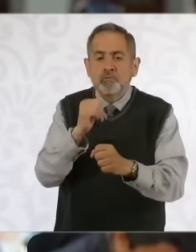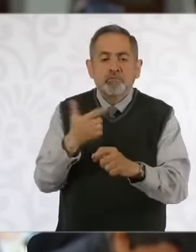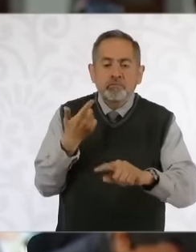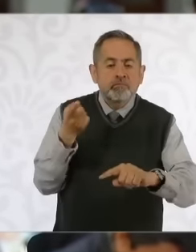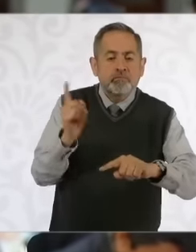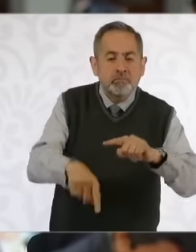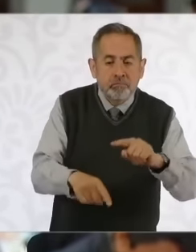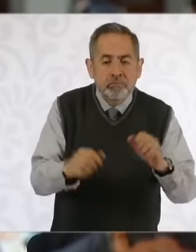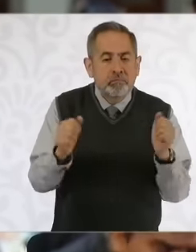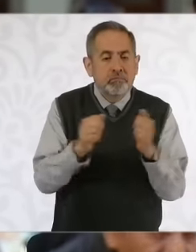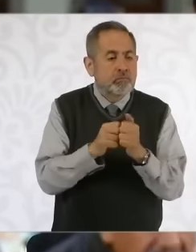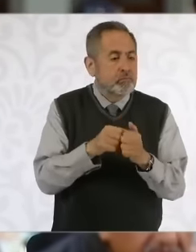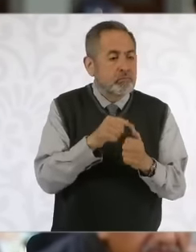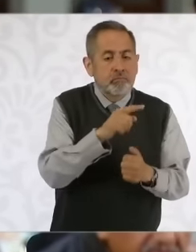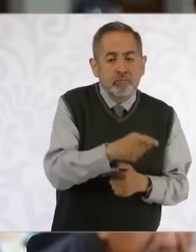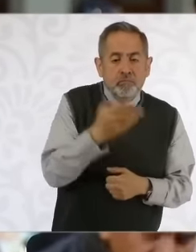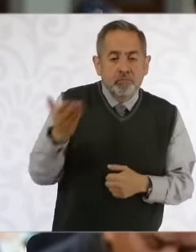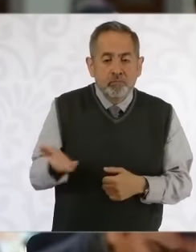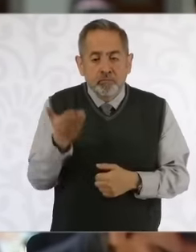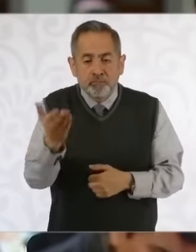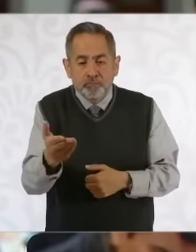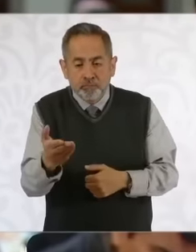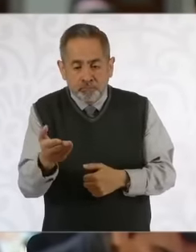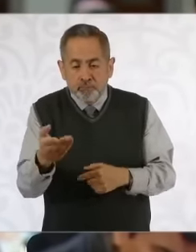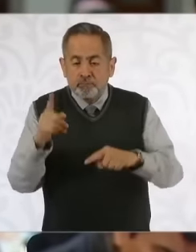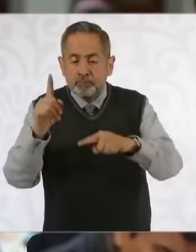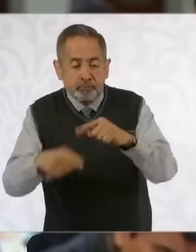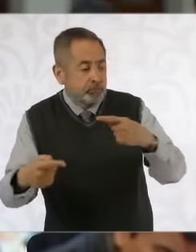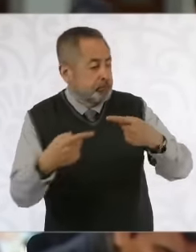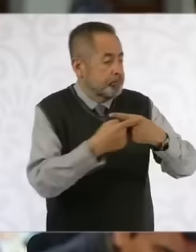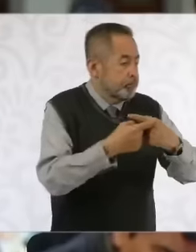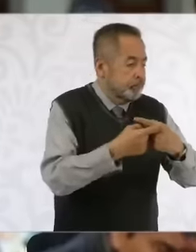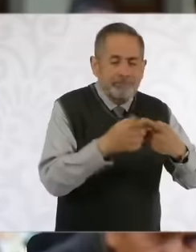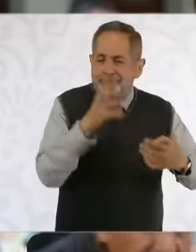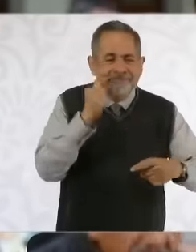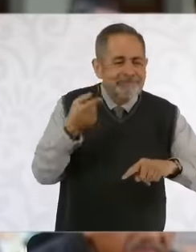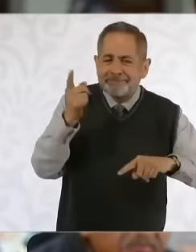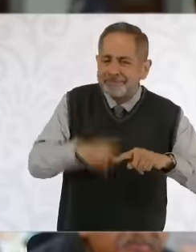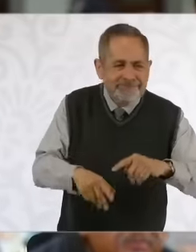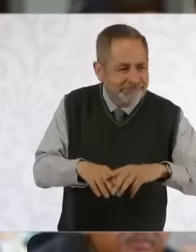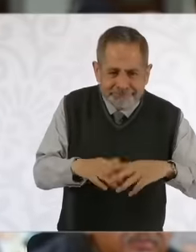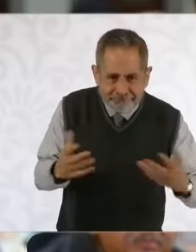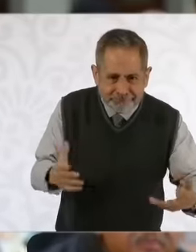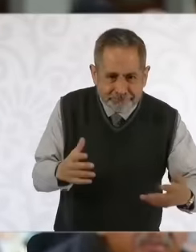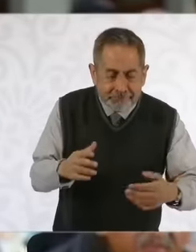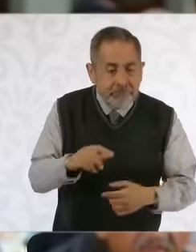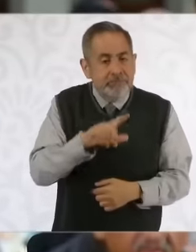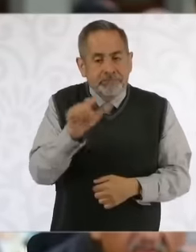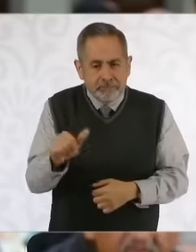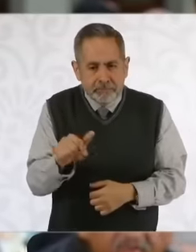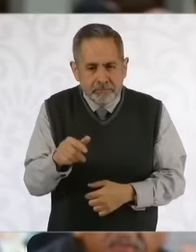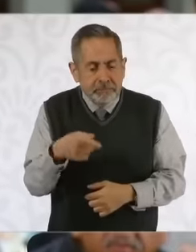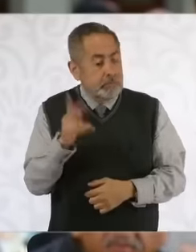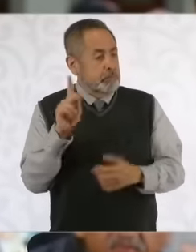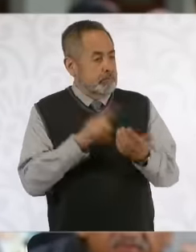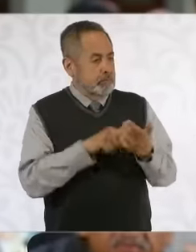an action of unconstitutionality and then said, however, in A new reflection